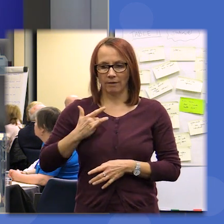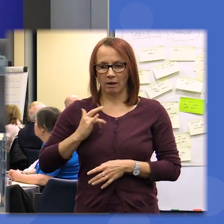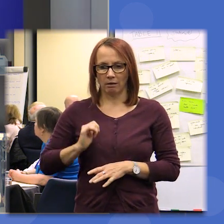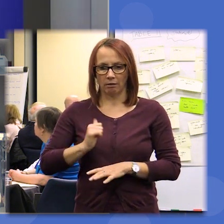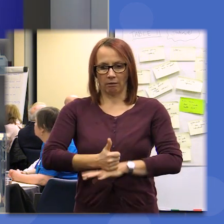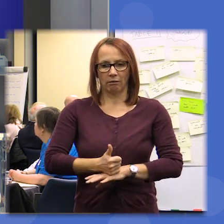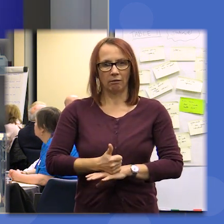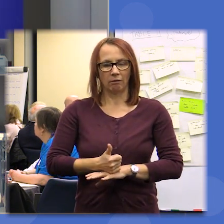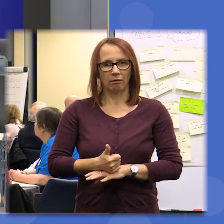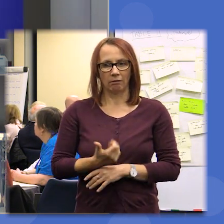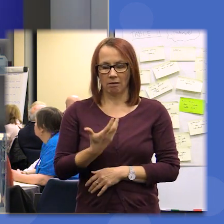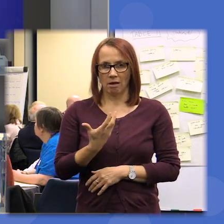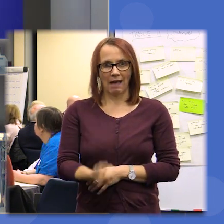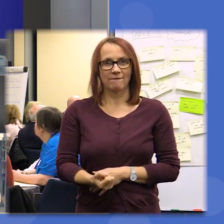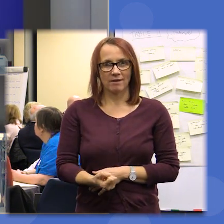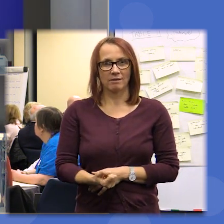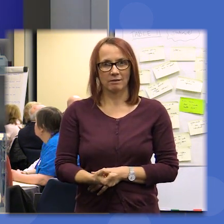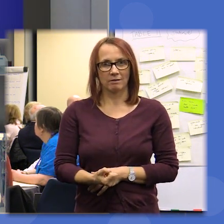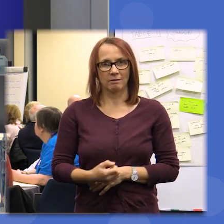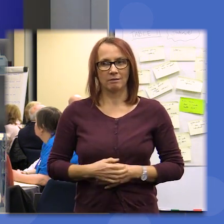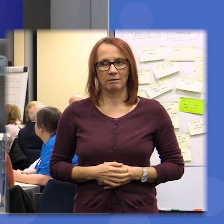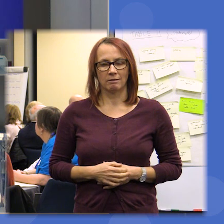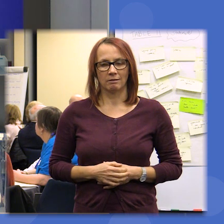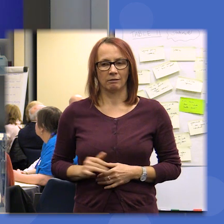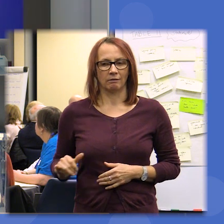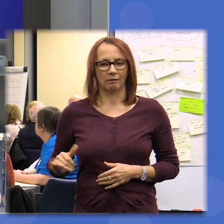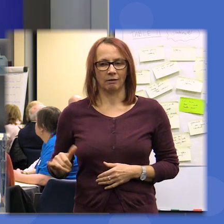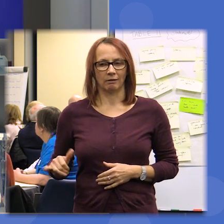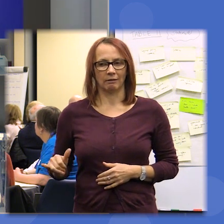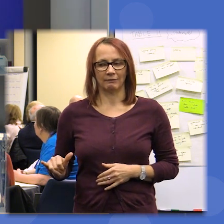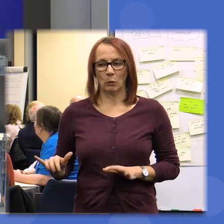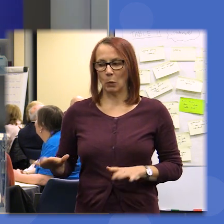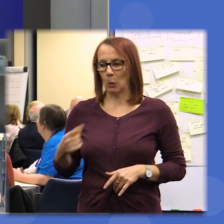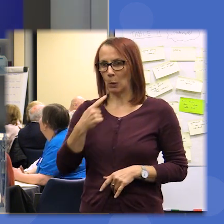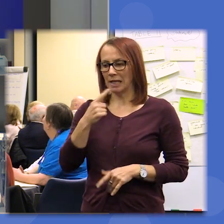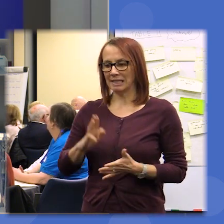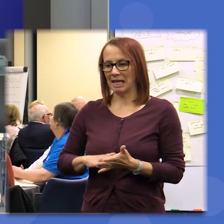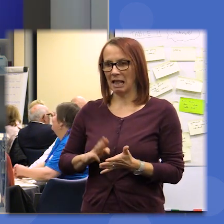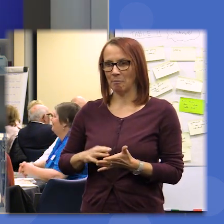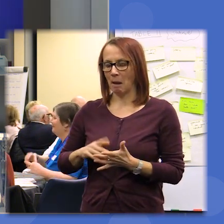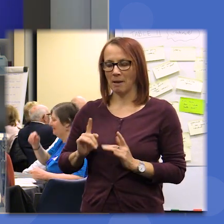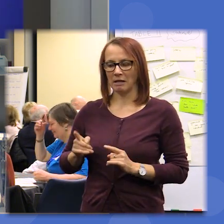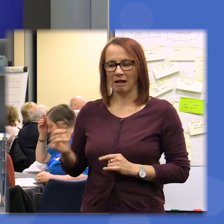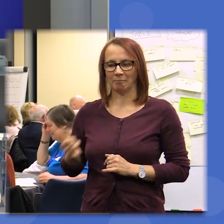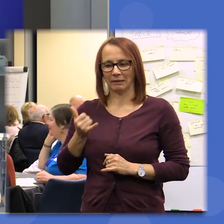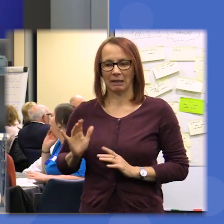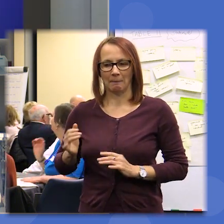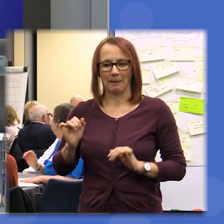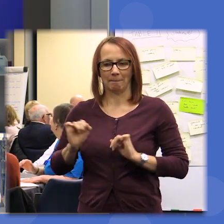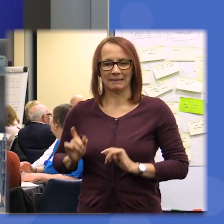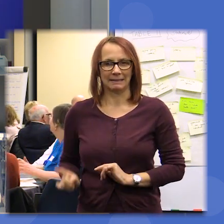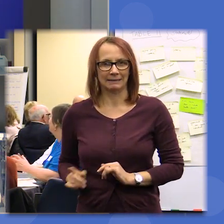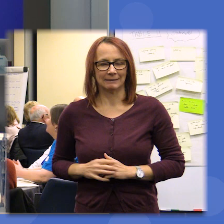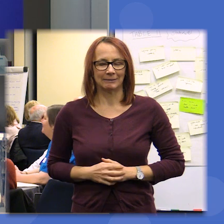really and if that's my mother tell her I'm a bit busy and okay so yeah can we